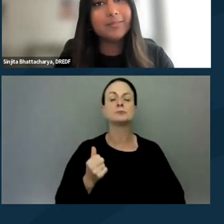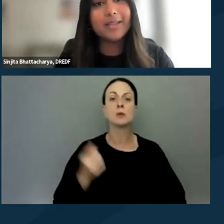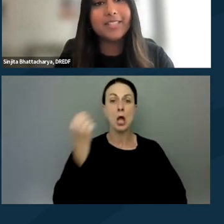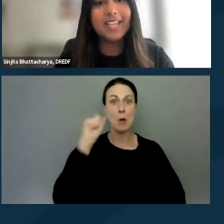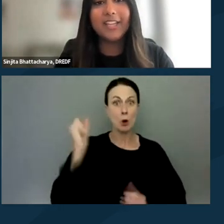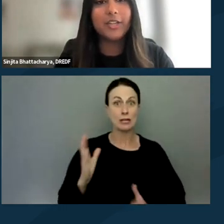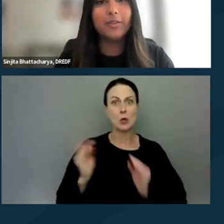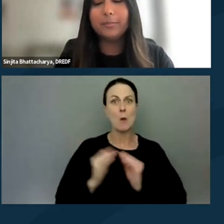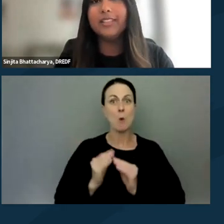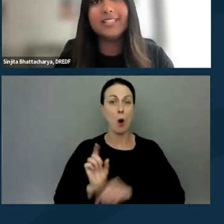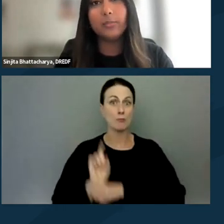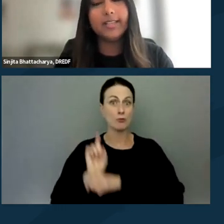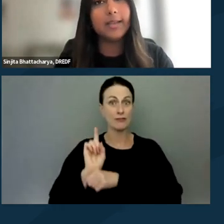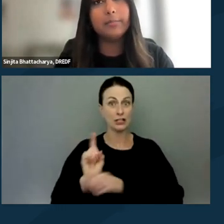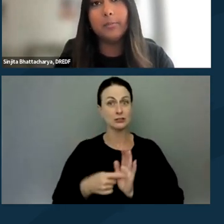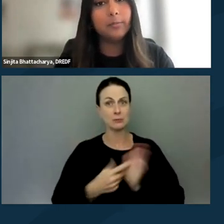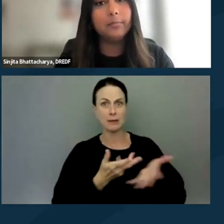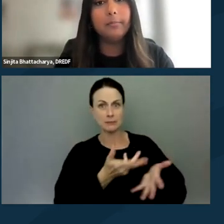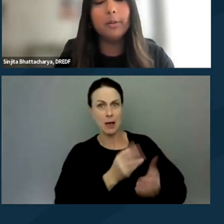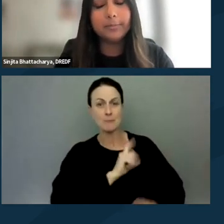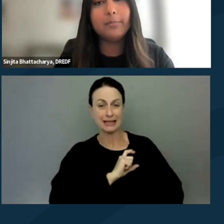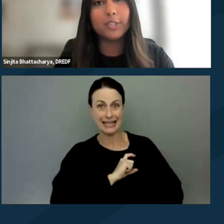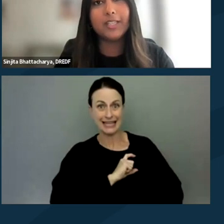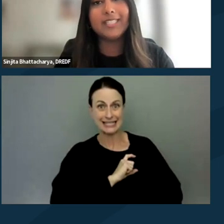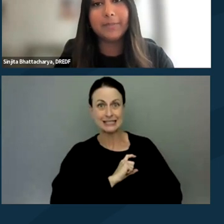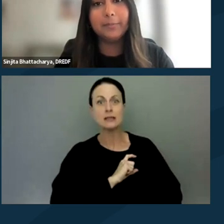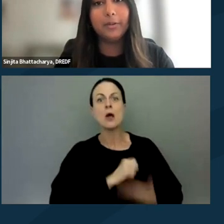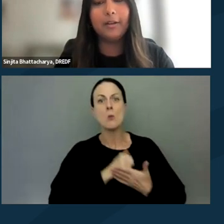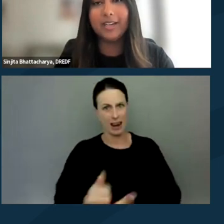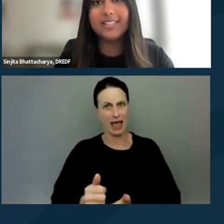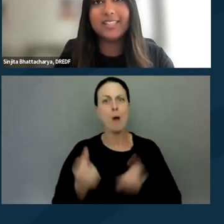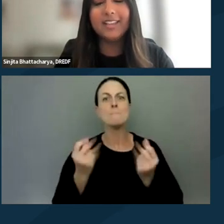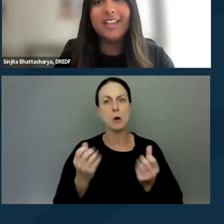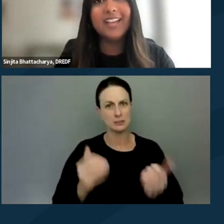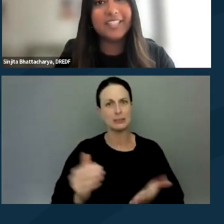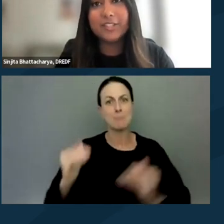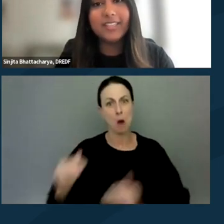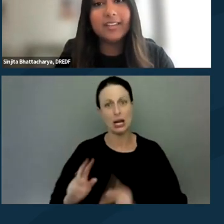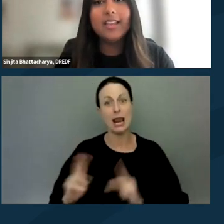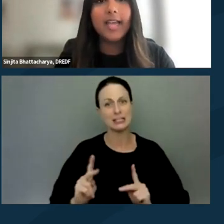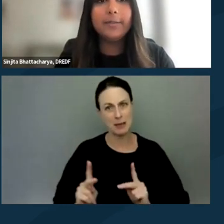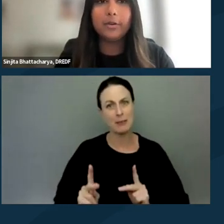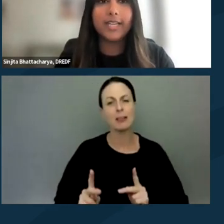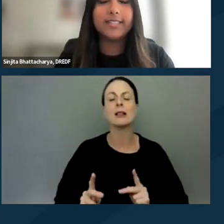sometimes engaged with the police in ways that multiply marginalized people at risk. And additionally, any protest